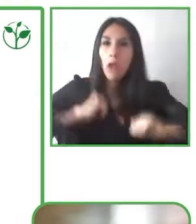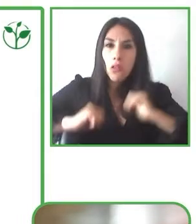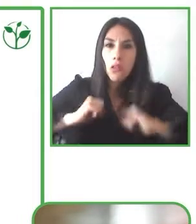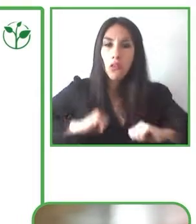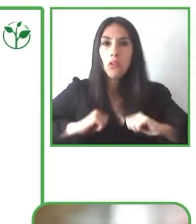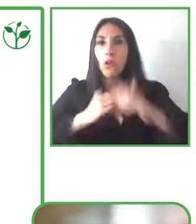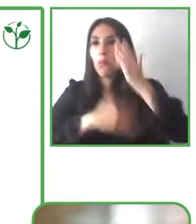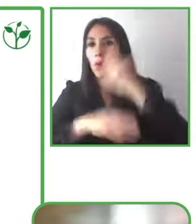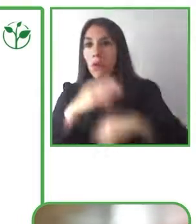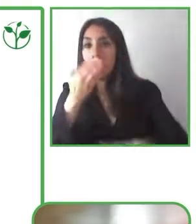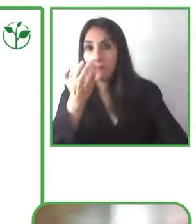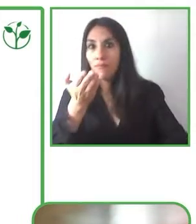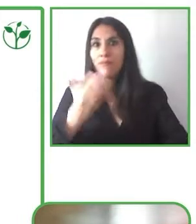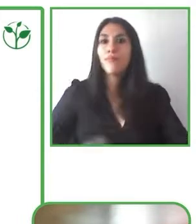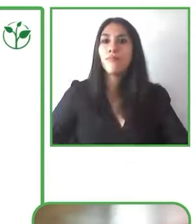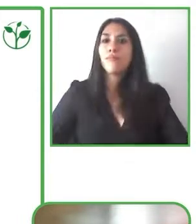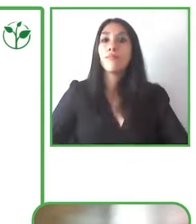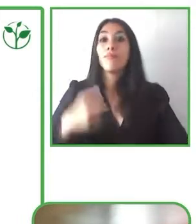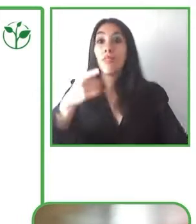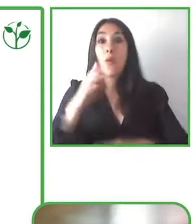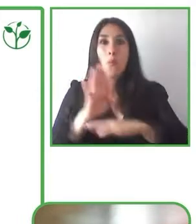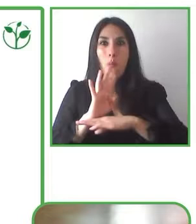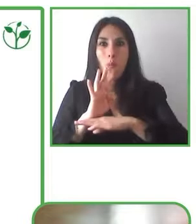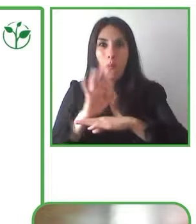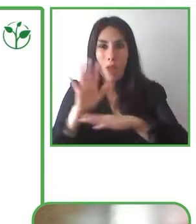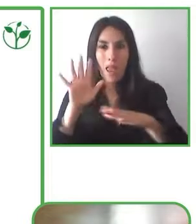and we make sure that all these performances are also accessible by